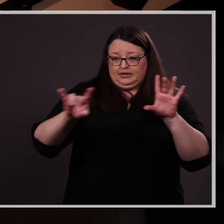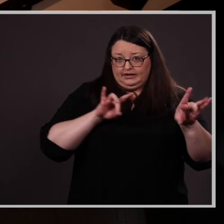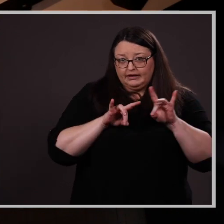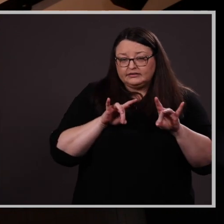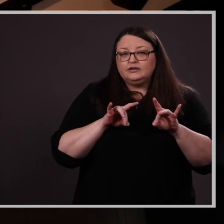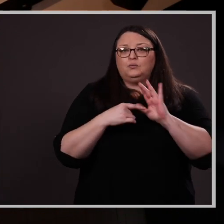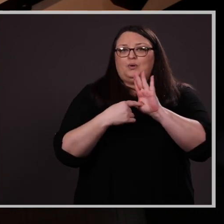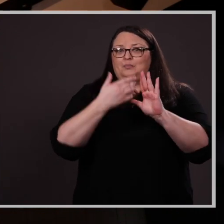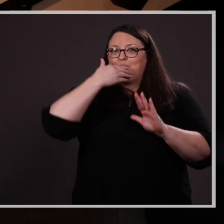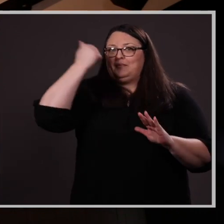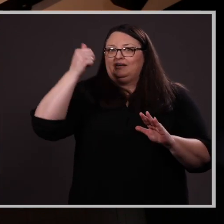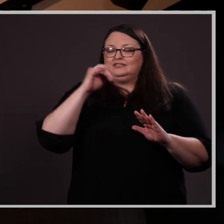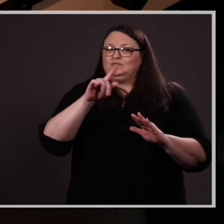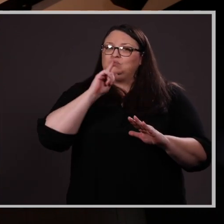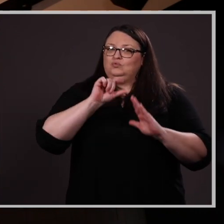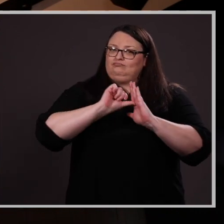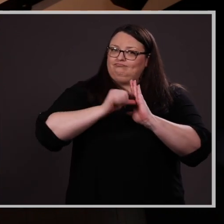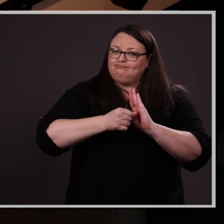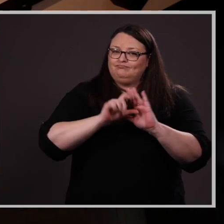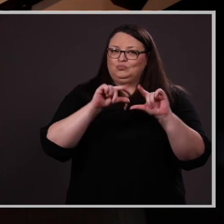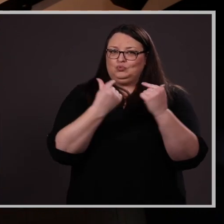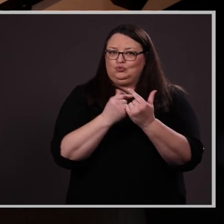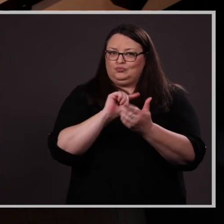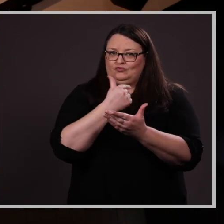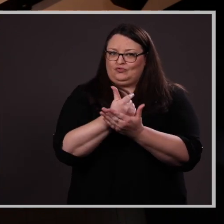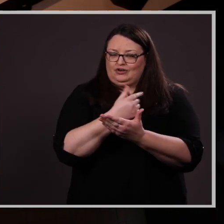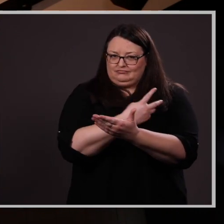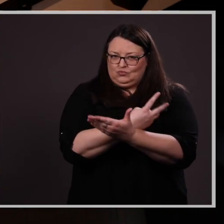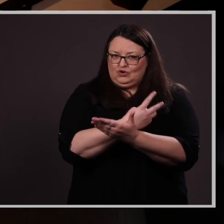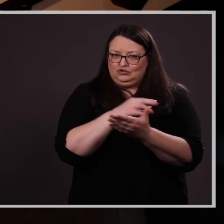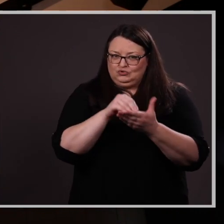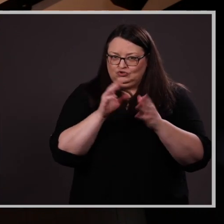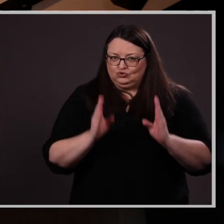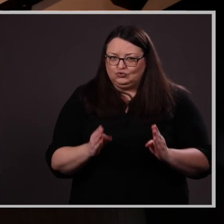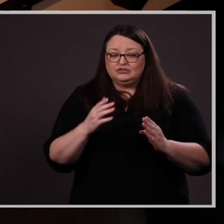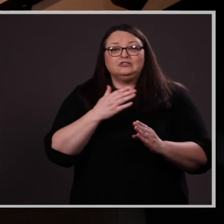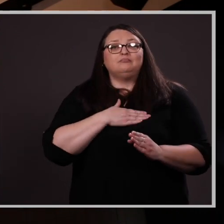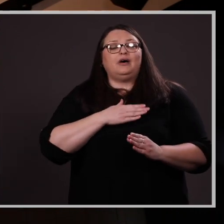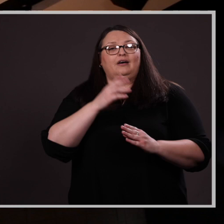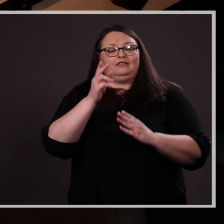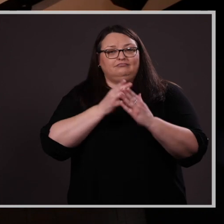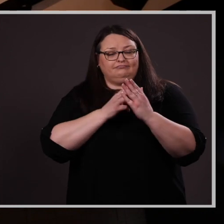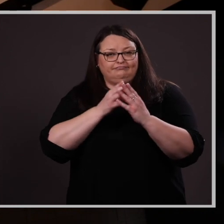of a truly impressive group of graduate students. It is my great honor, on behalf of the UNO